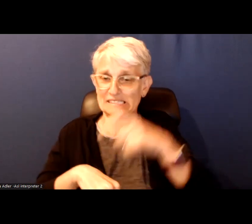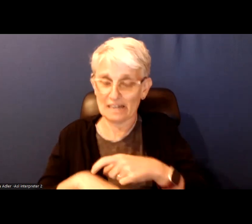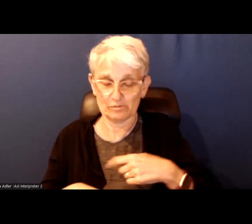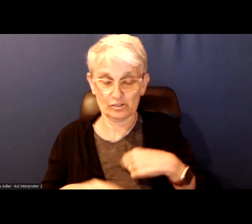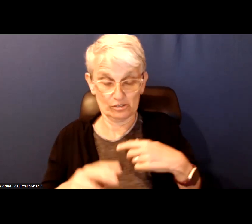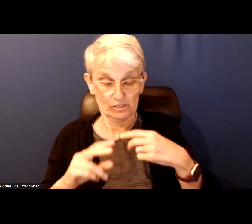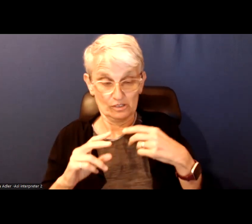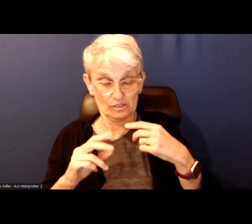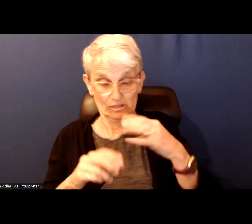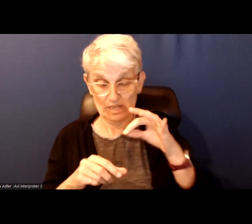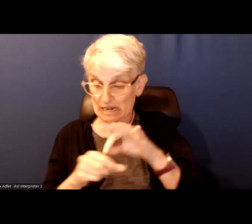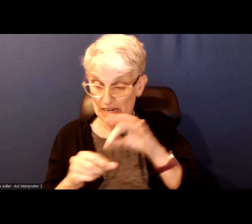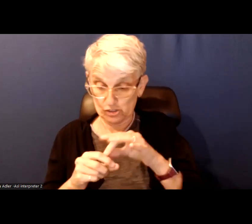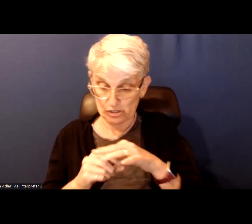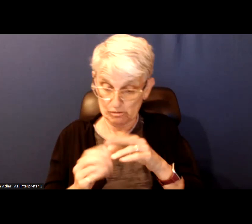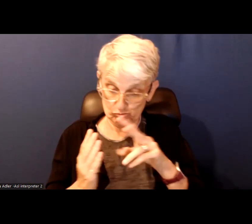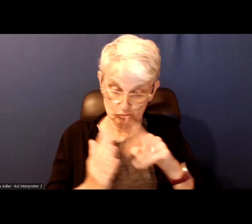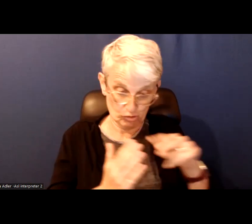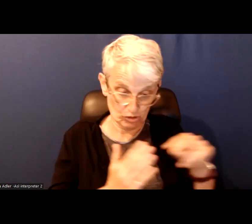at election profiles and platforms.